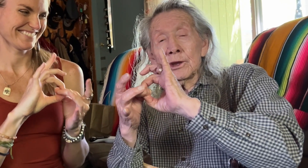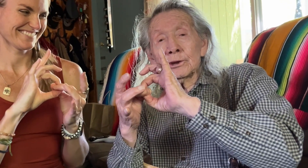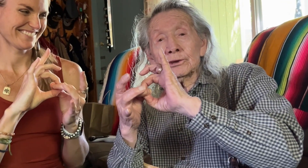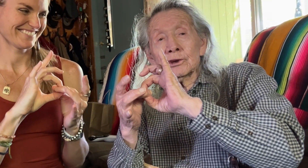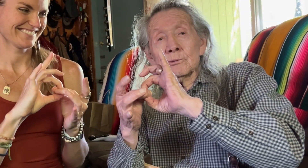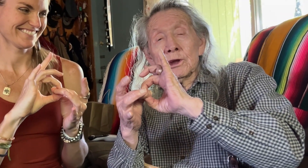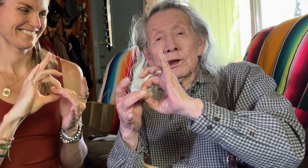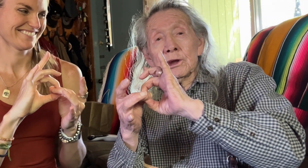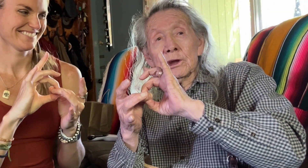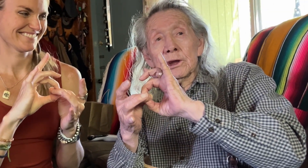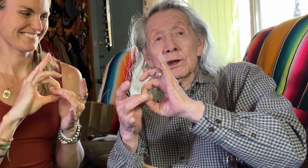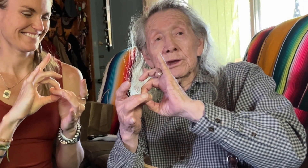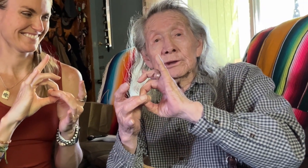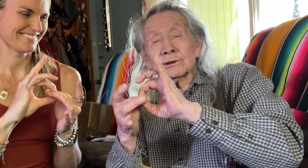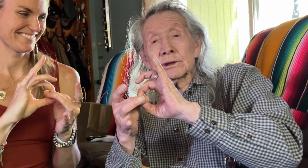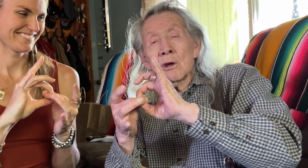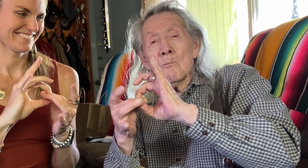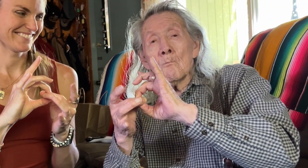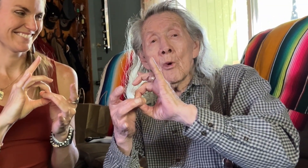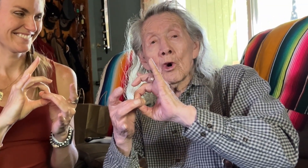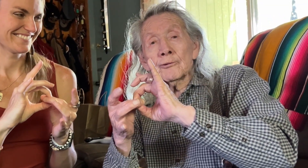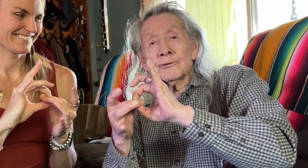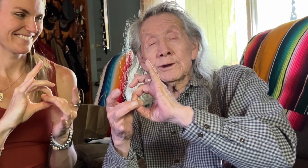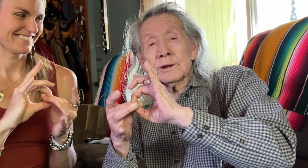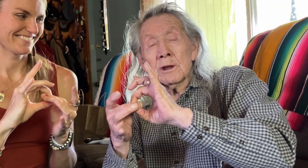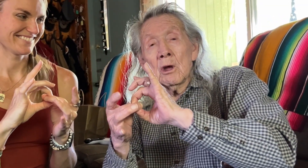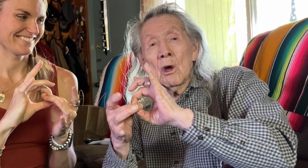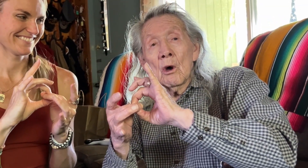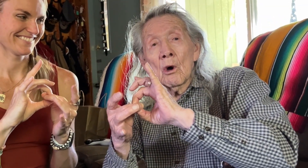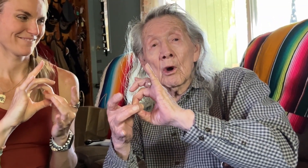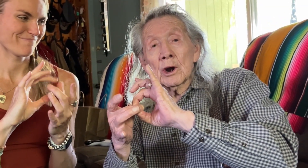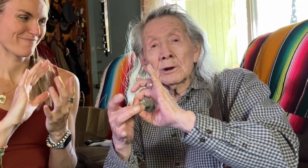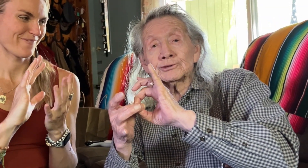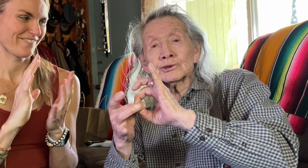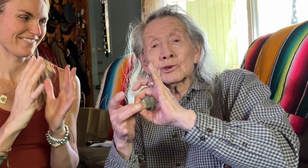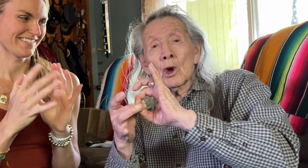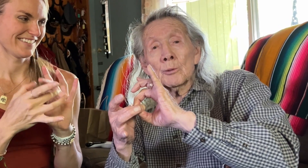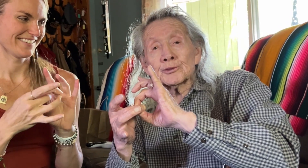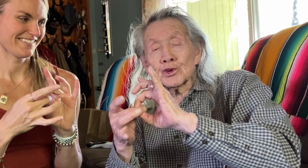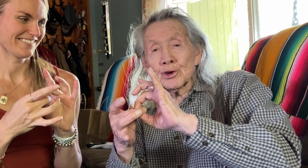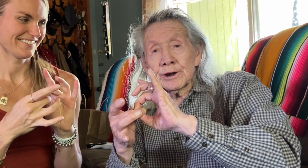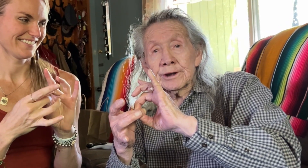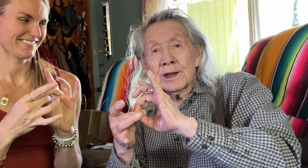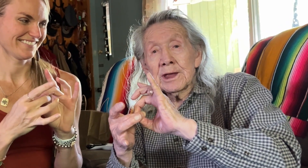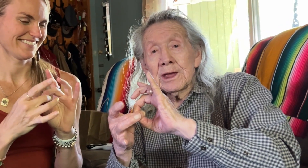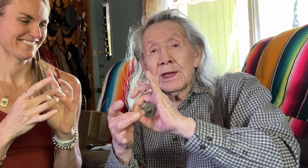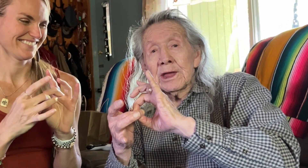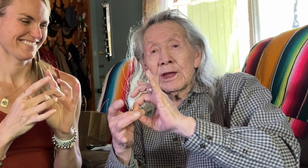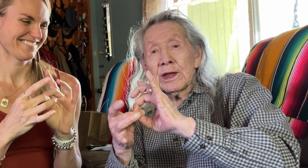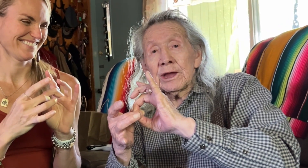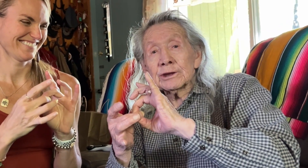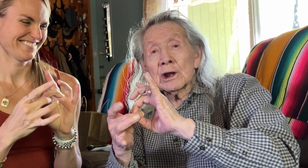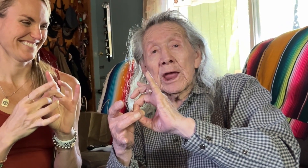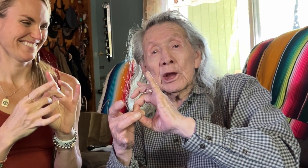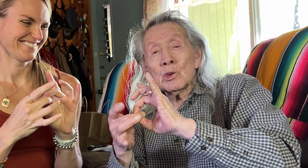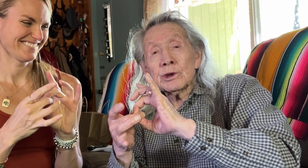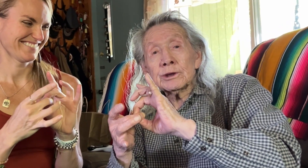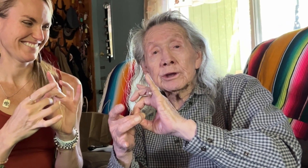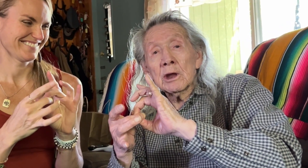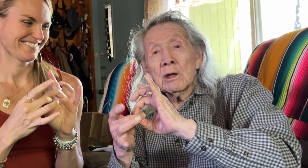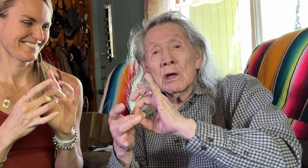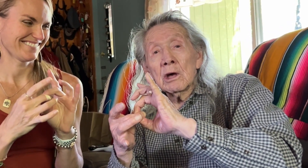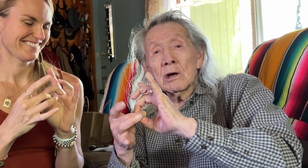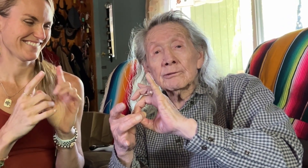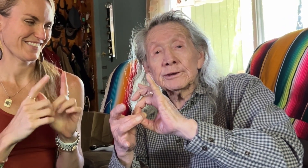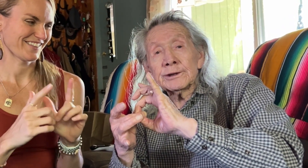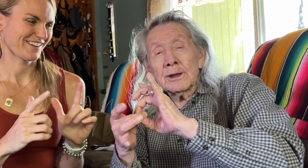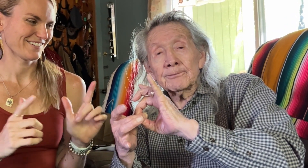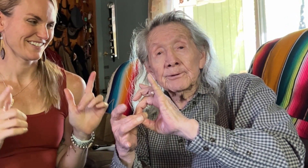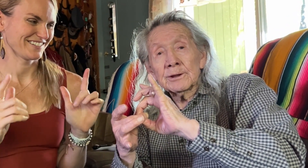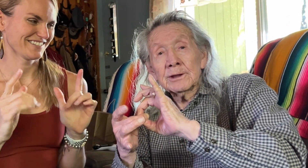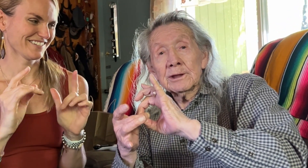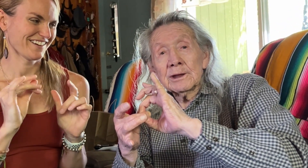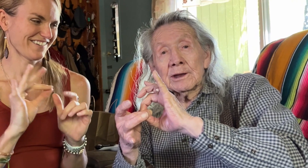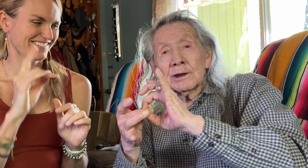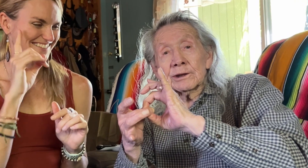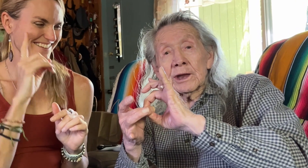And this to me, is morphing or else sculpturing in the language of the Deaf–